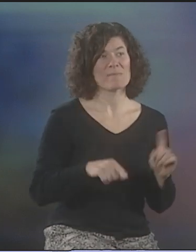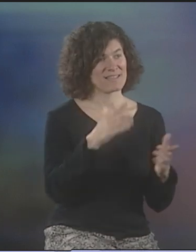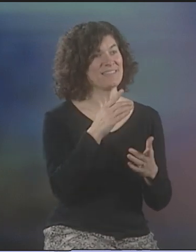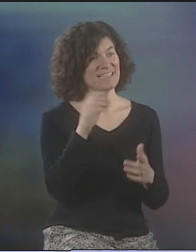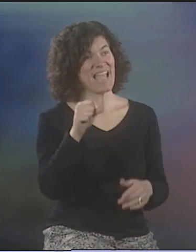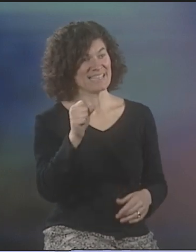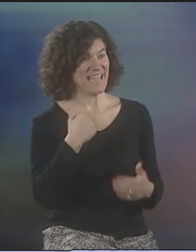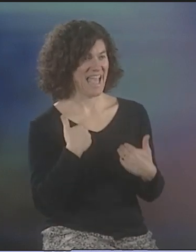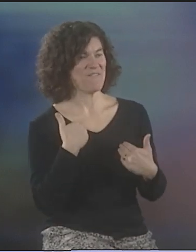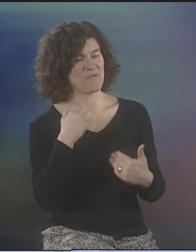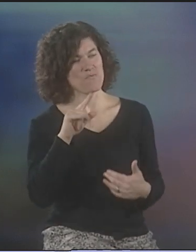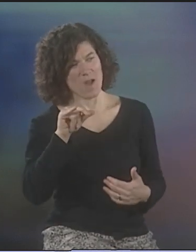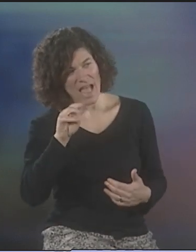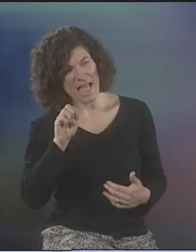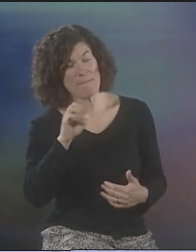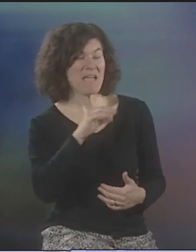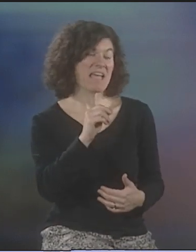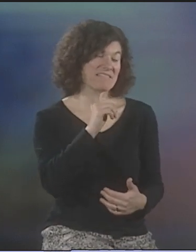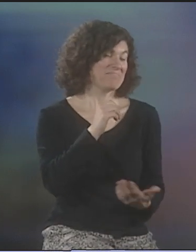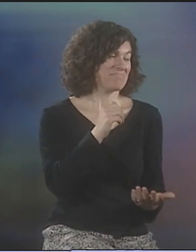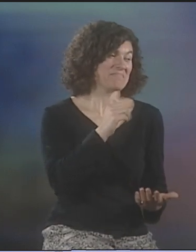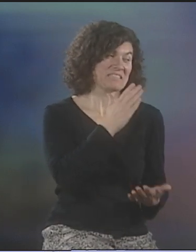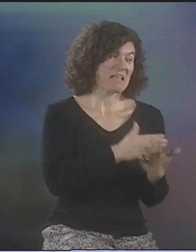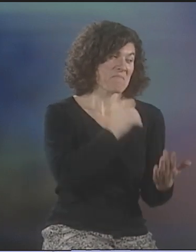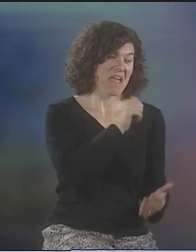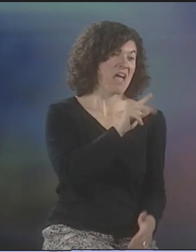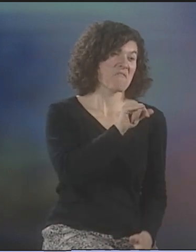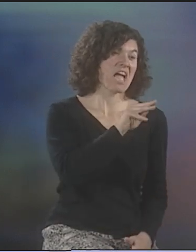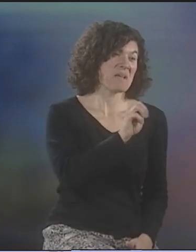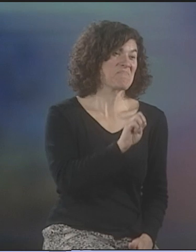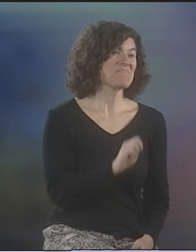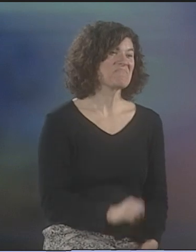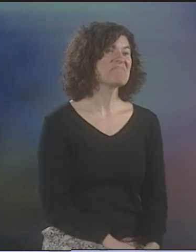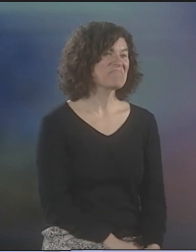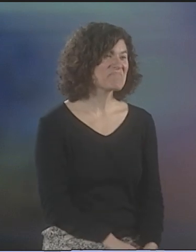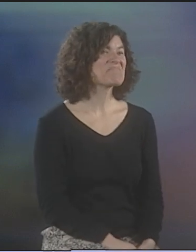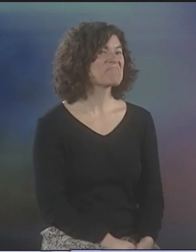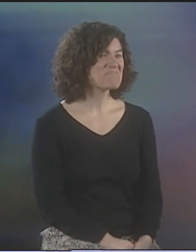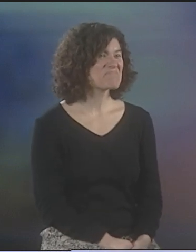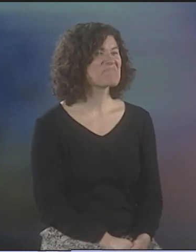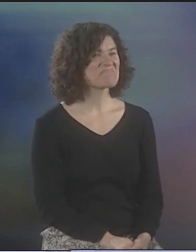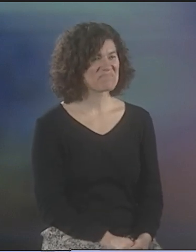YES. SOME, NOT ALWAYS, NOT ALWAYS BUT SOME. YEAH, SOME RHYME AND SOME DON'T.